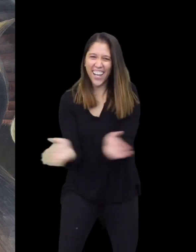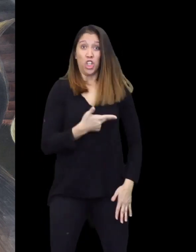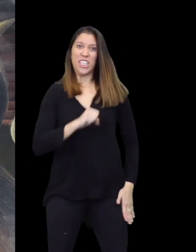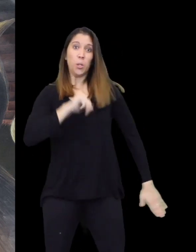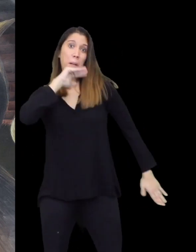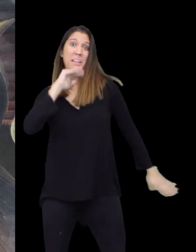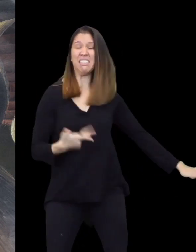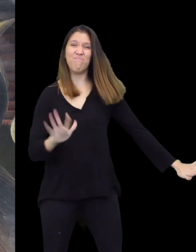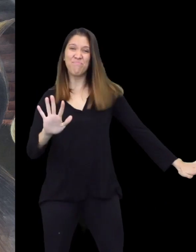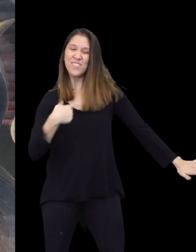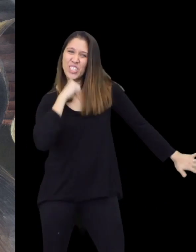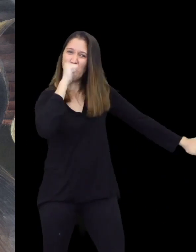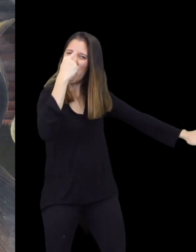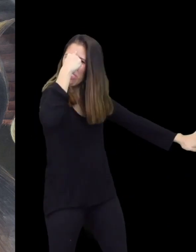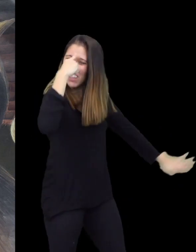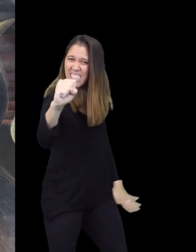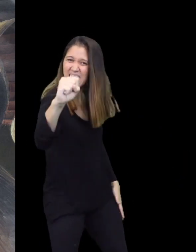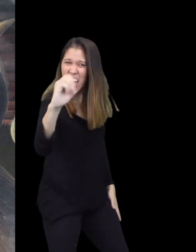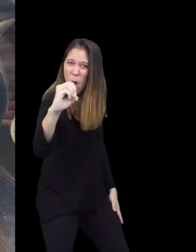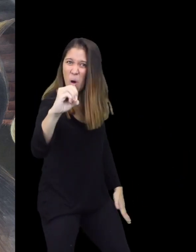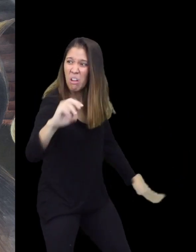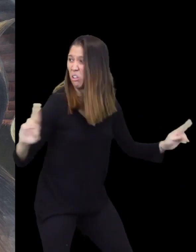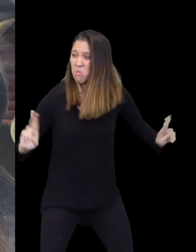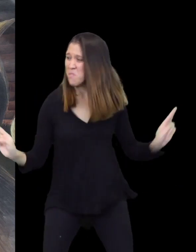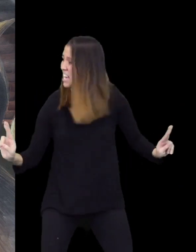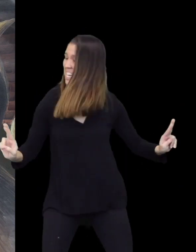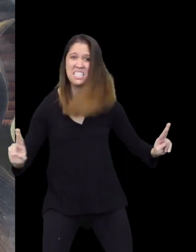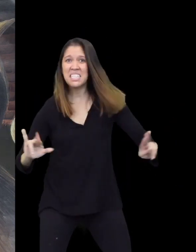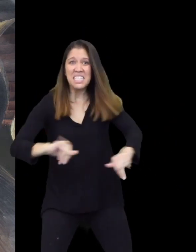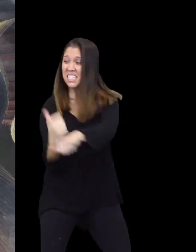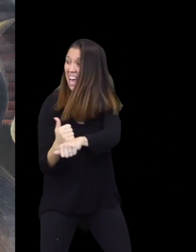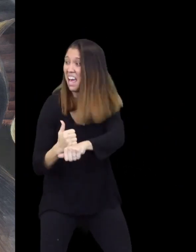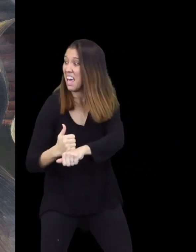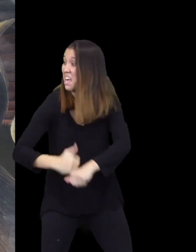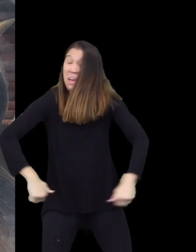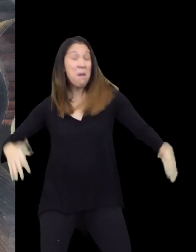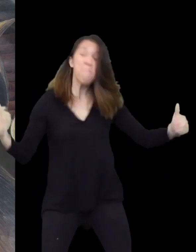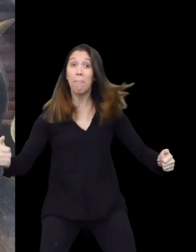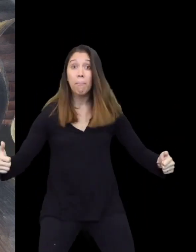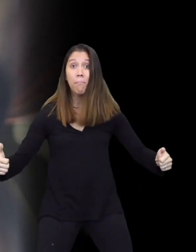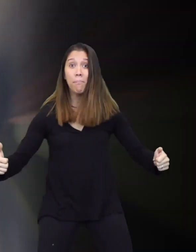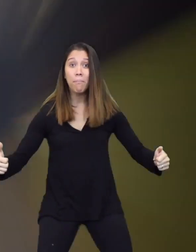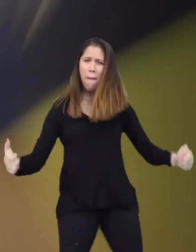The three Superpigs said, I DON'T THINK SO! READY, SET, (pushes the button)